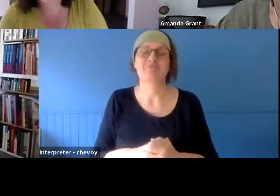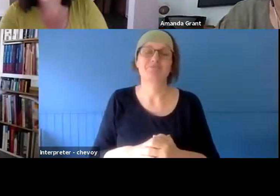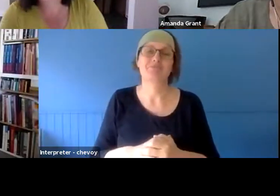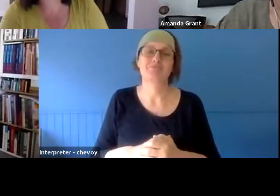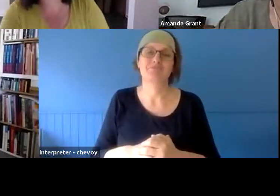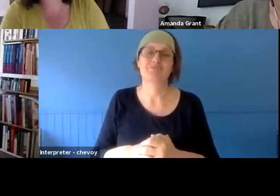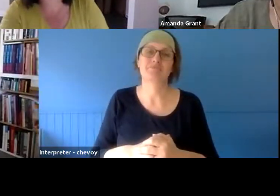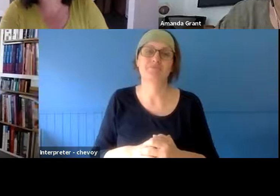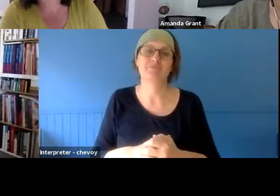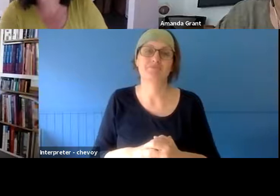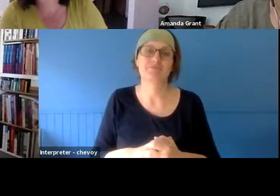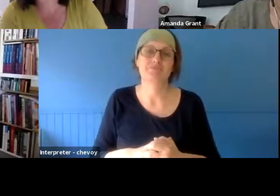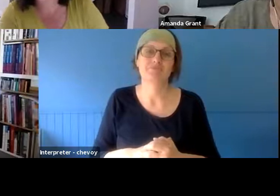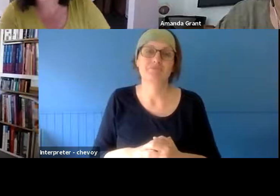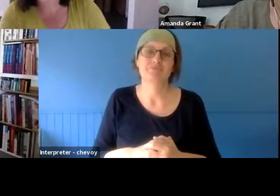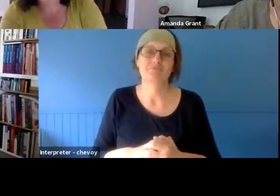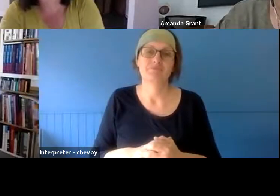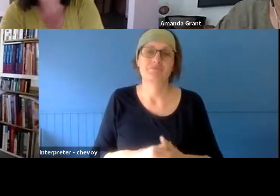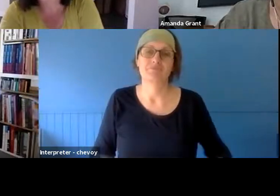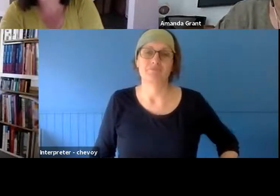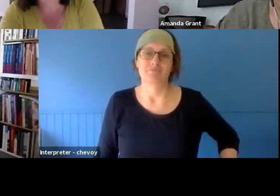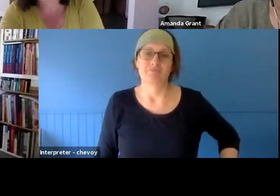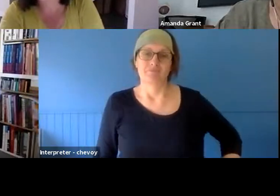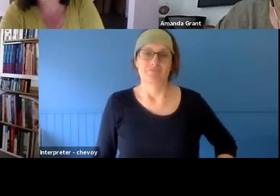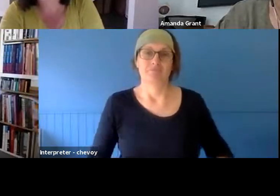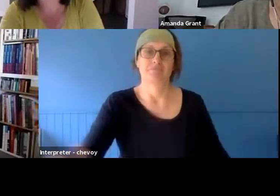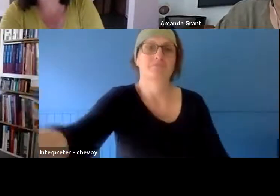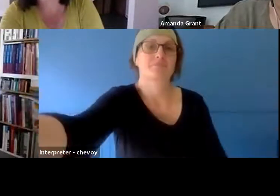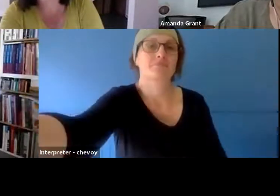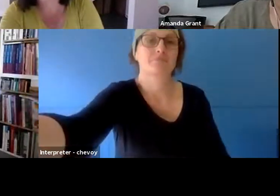like - yeah, some people aren't ready to talk about things, so with